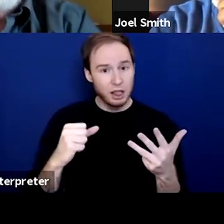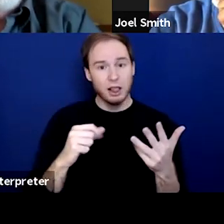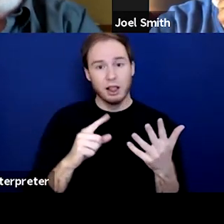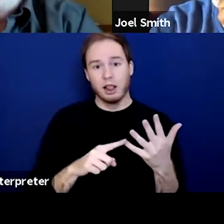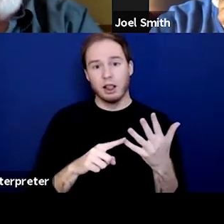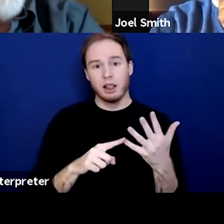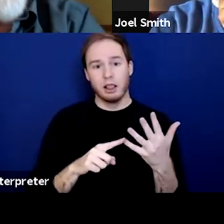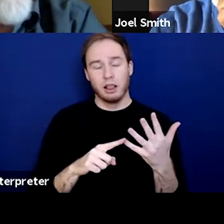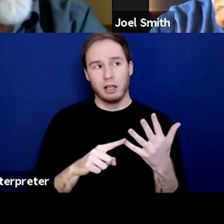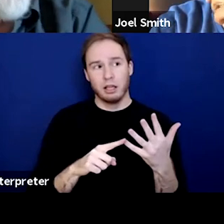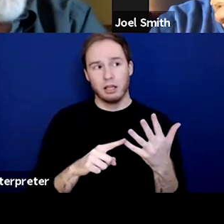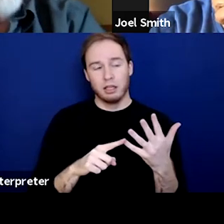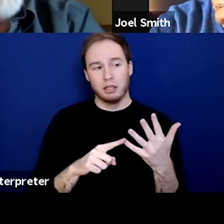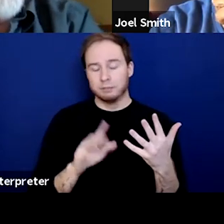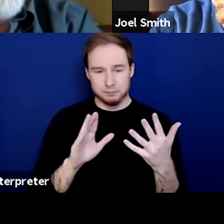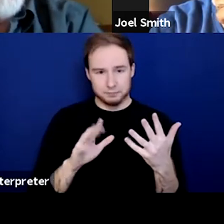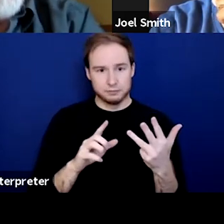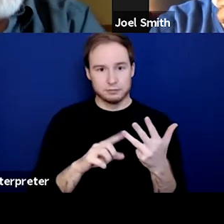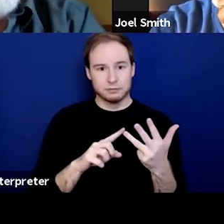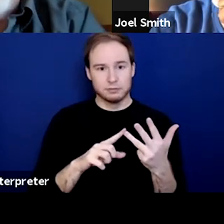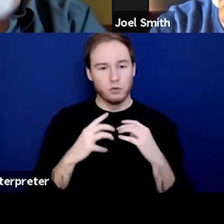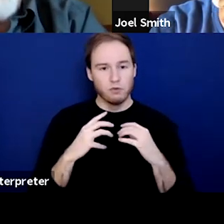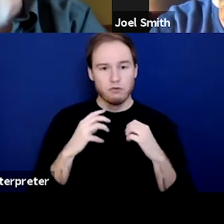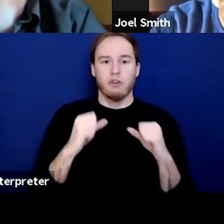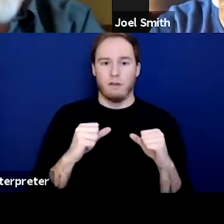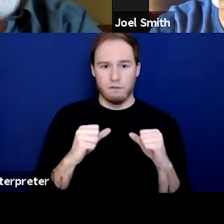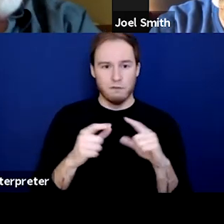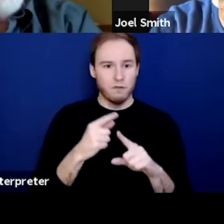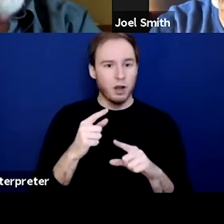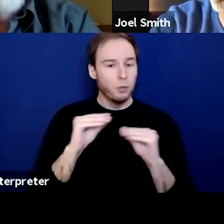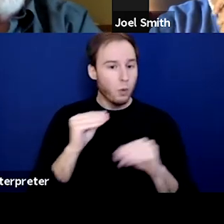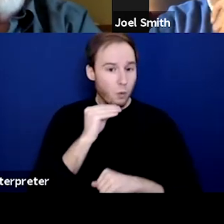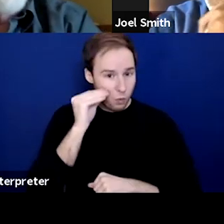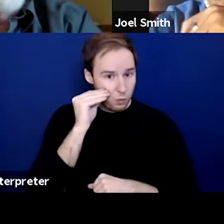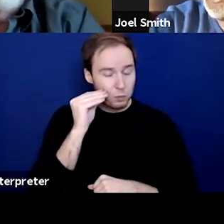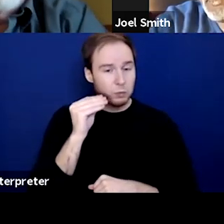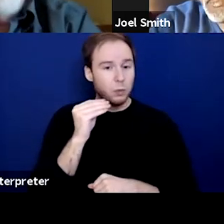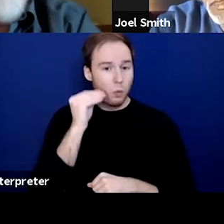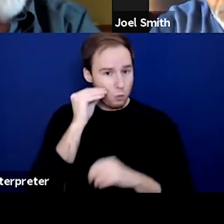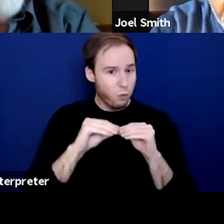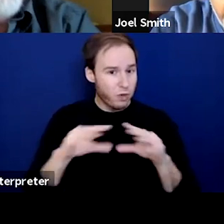or excuse me, recovery from homelessness, recovery from all manner of things